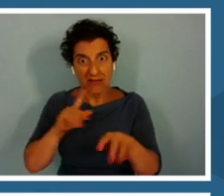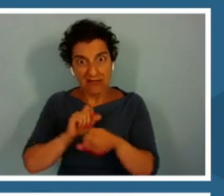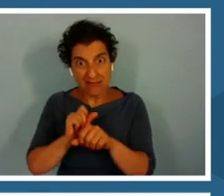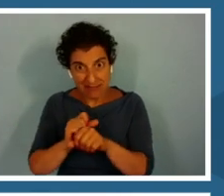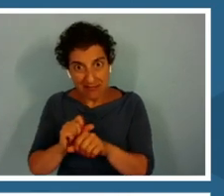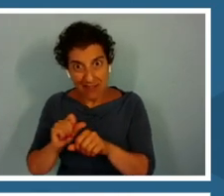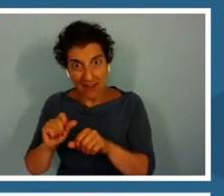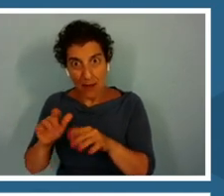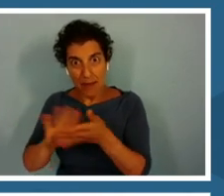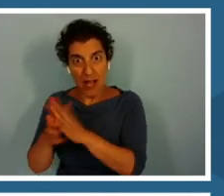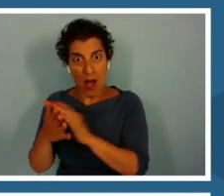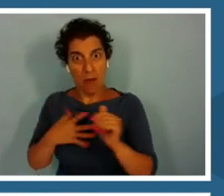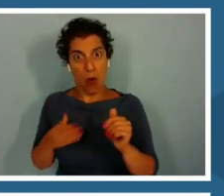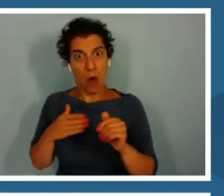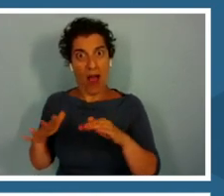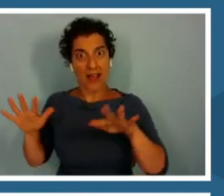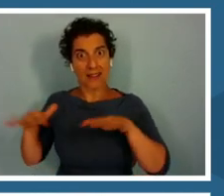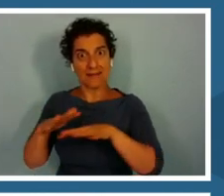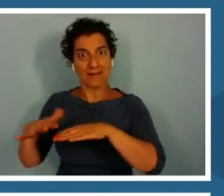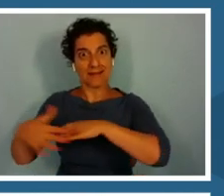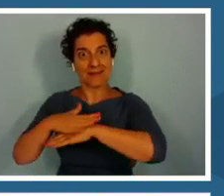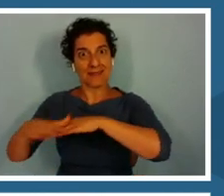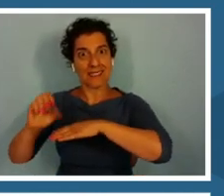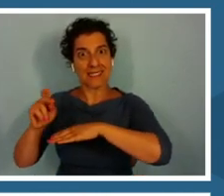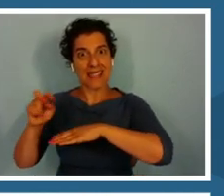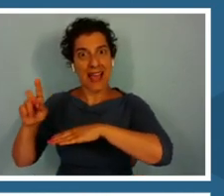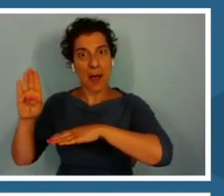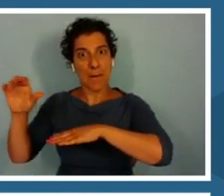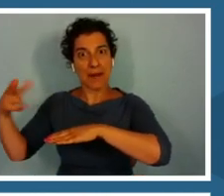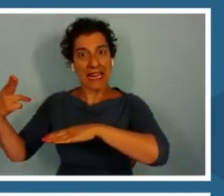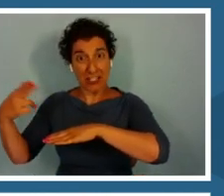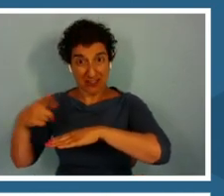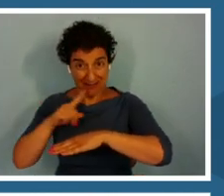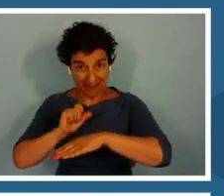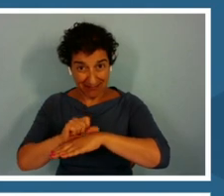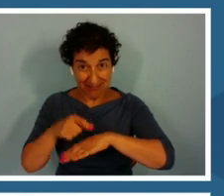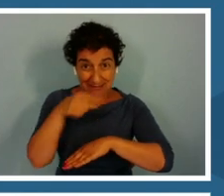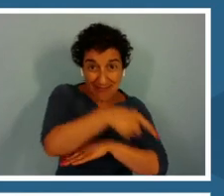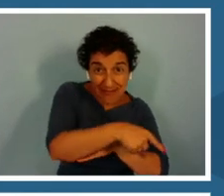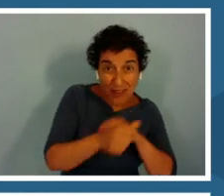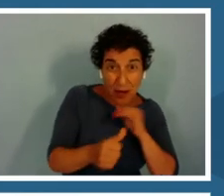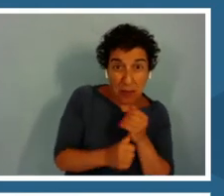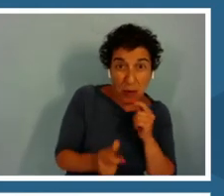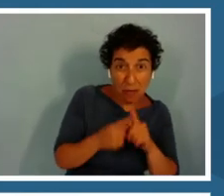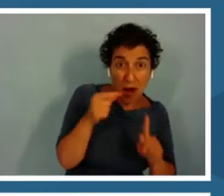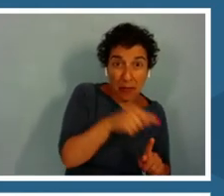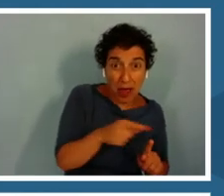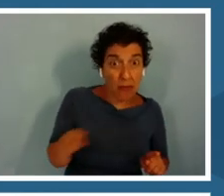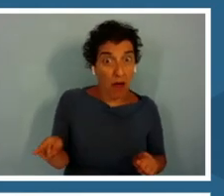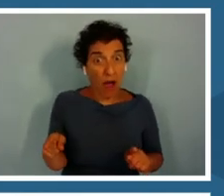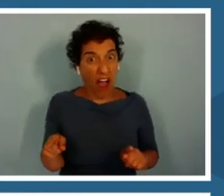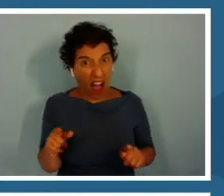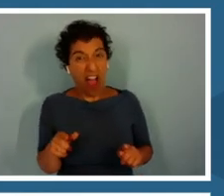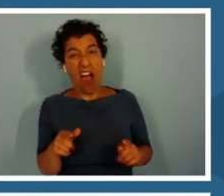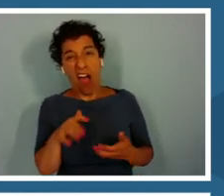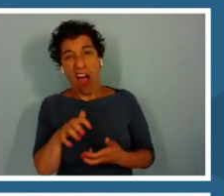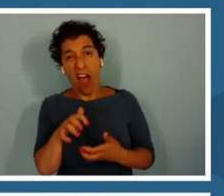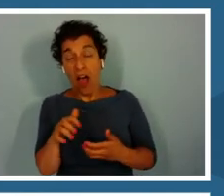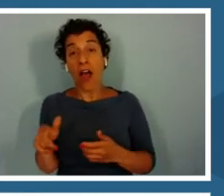I think that is -- so funny. To get the students to begin to care about them, I think that has been our approach.